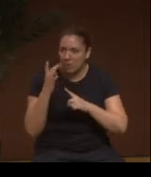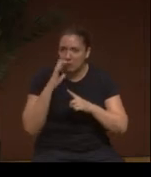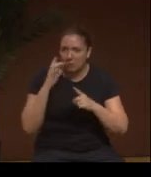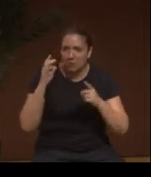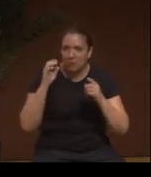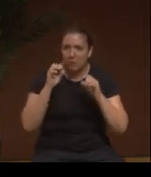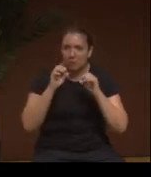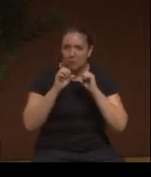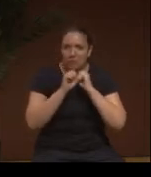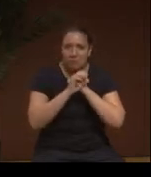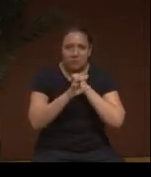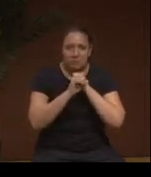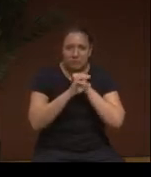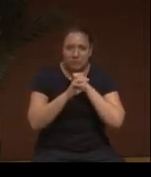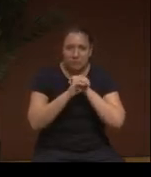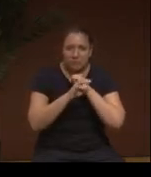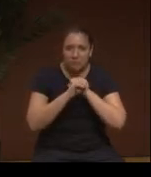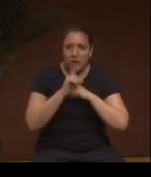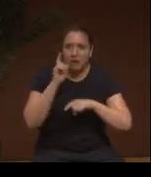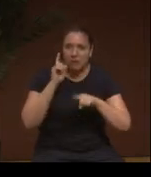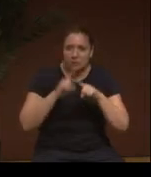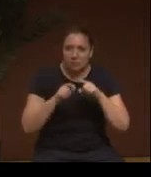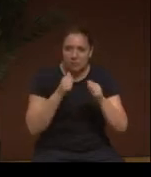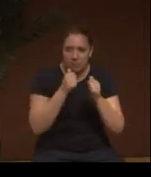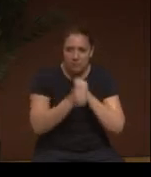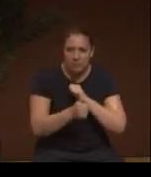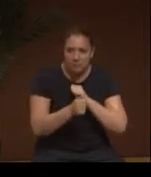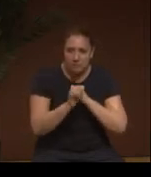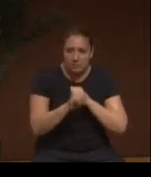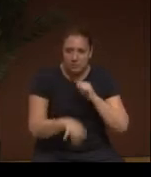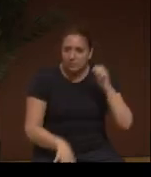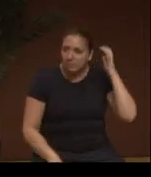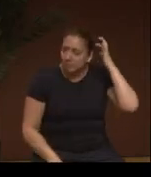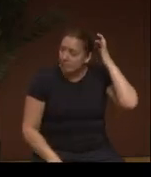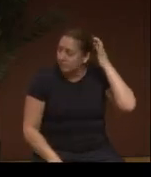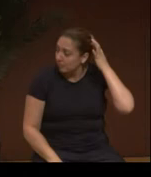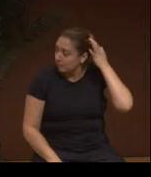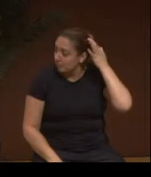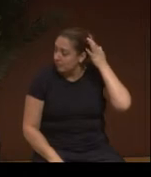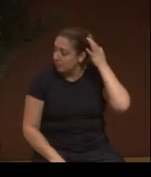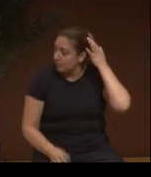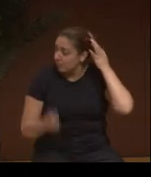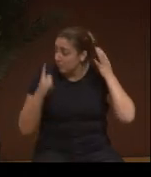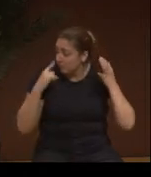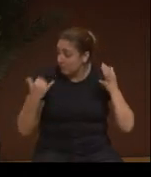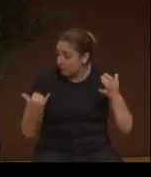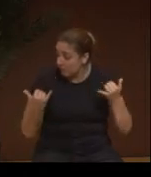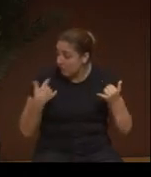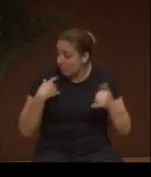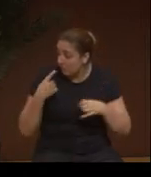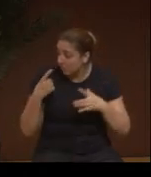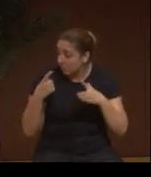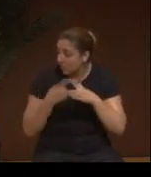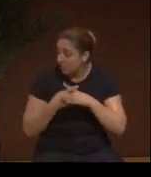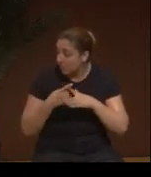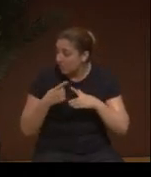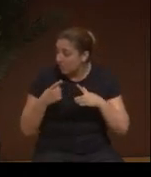that you are not supposed to see until you pass that door? So right now to me, that's offensive when I see people just oh,